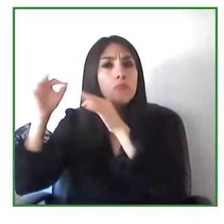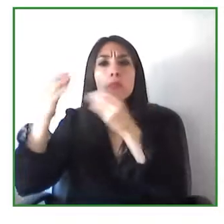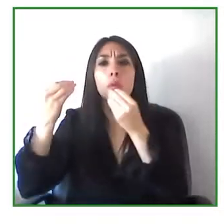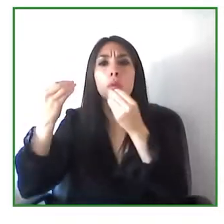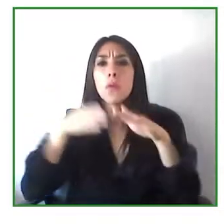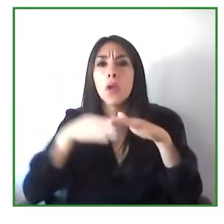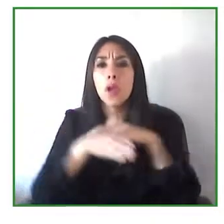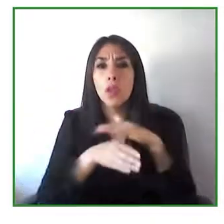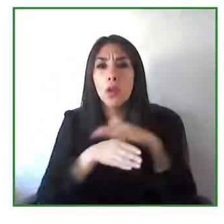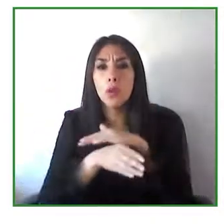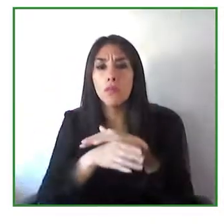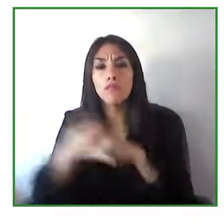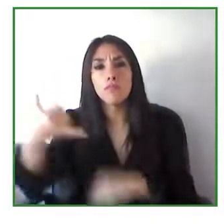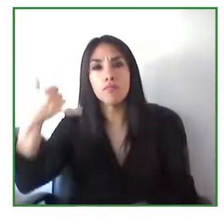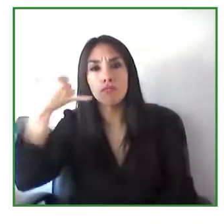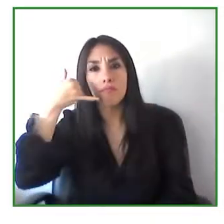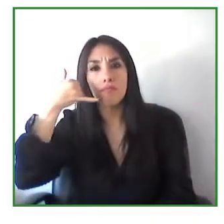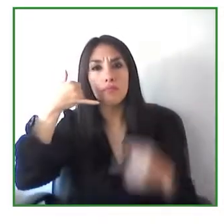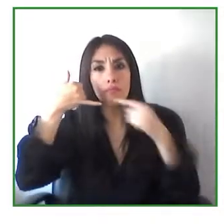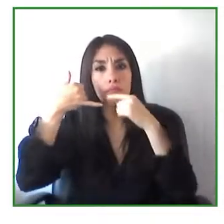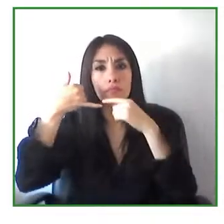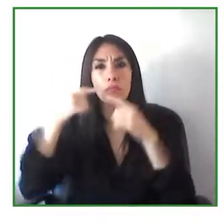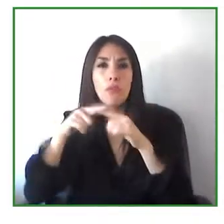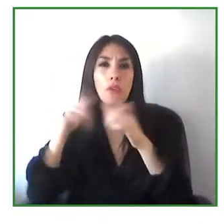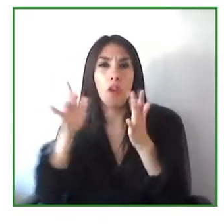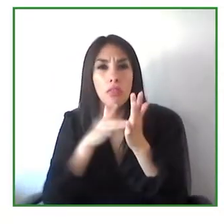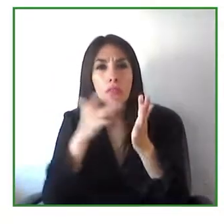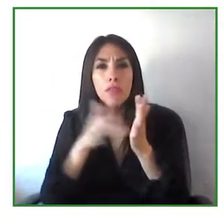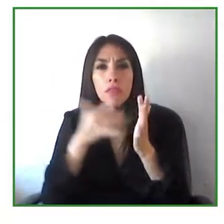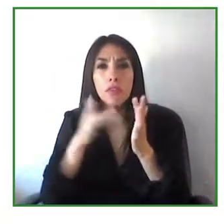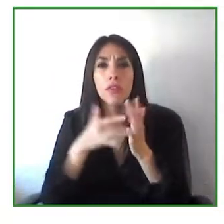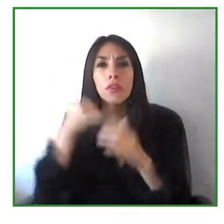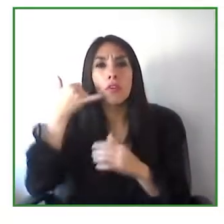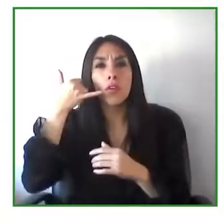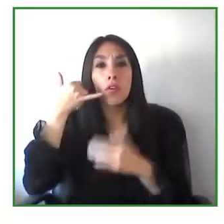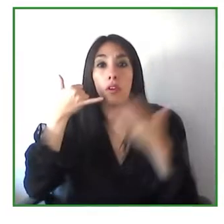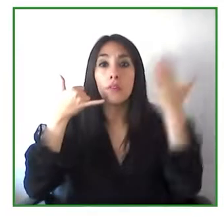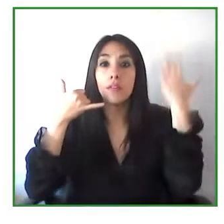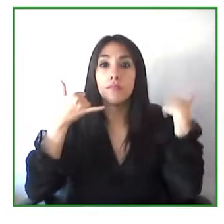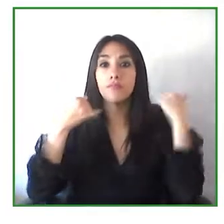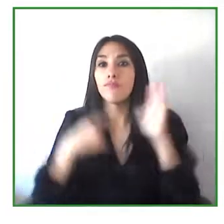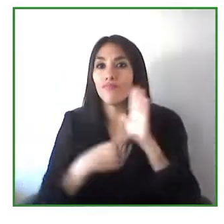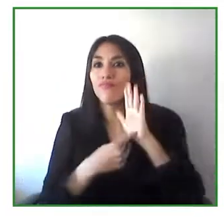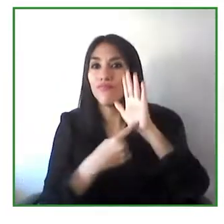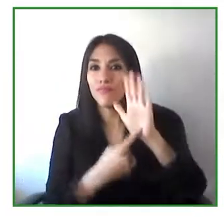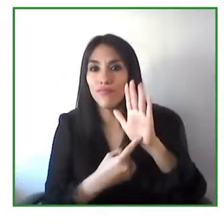so mobile penetration in late America is considerable it's one of the continents where